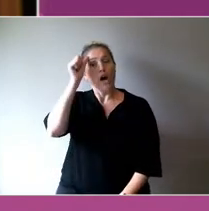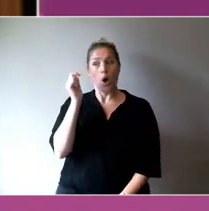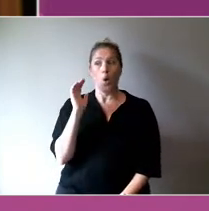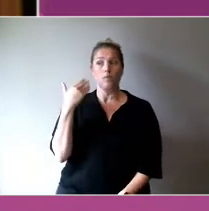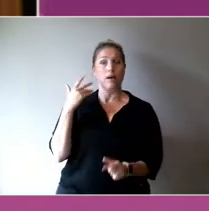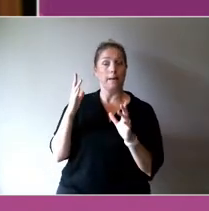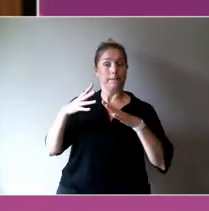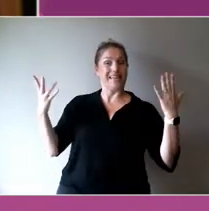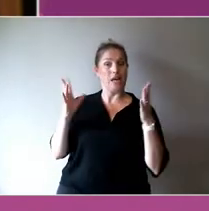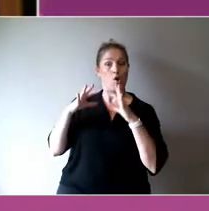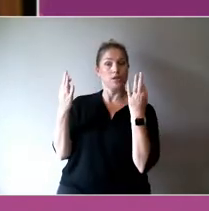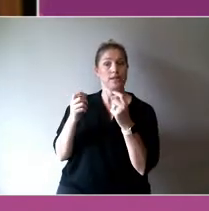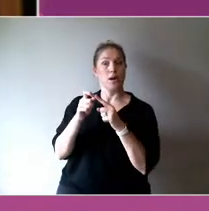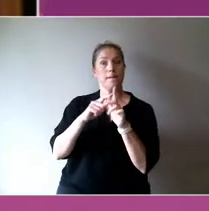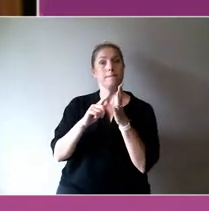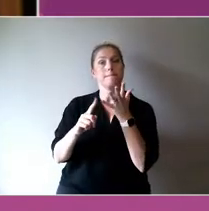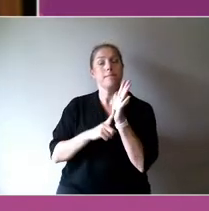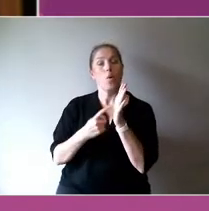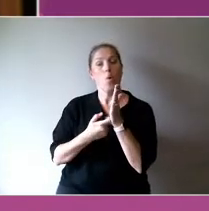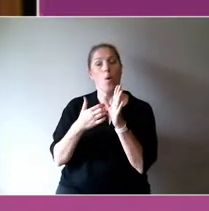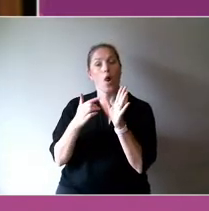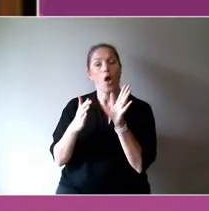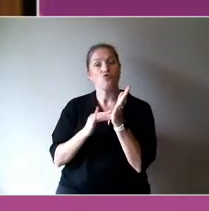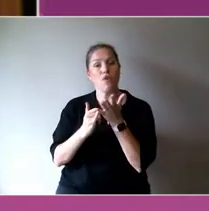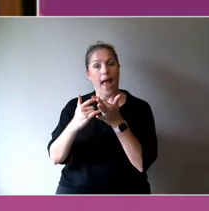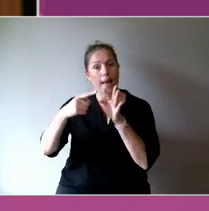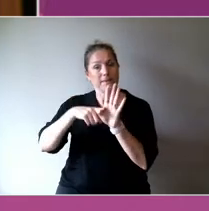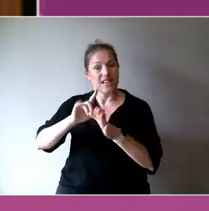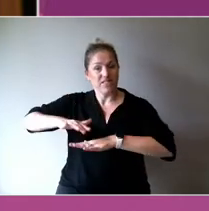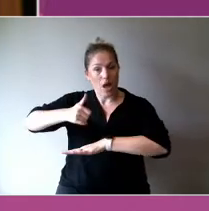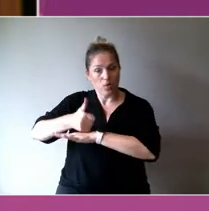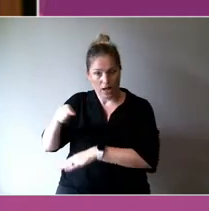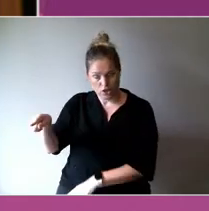early days, when they would look at funding an grantee, they look at funding an additional